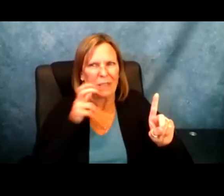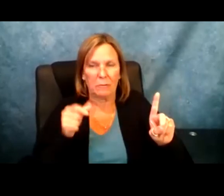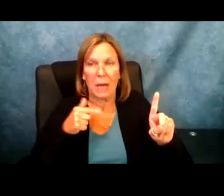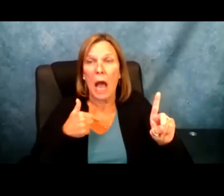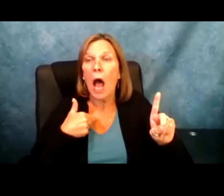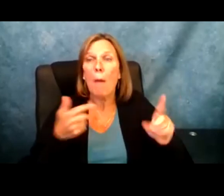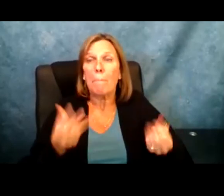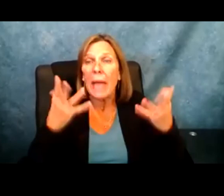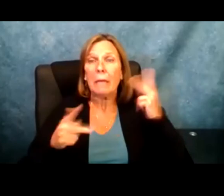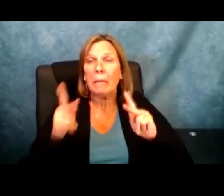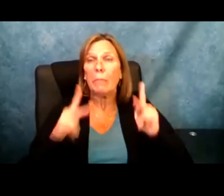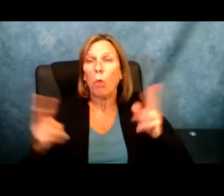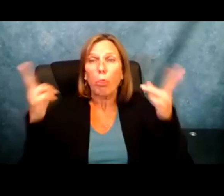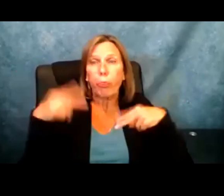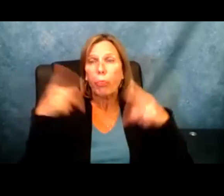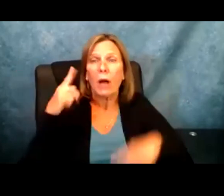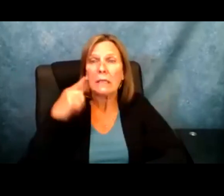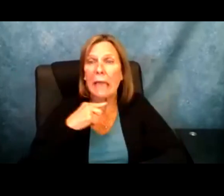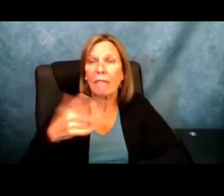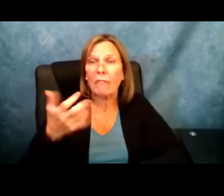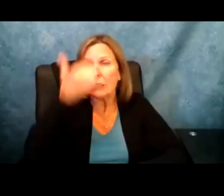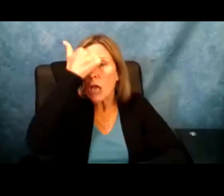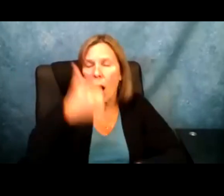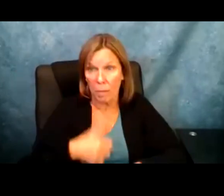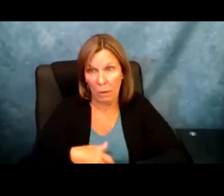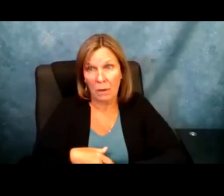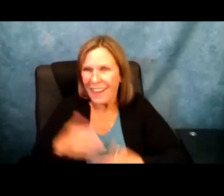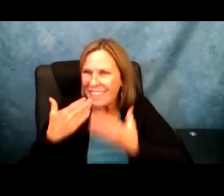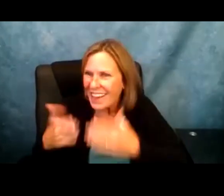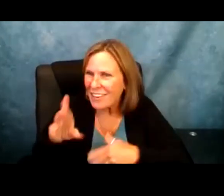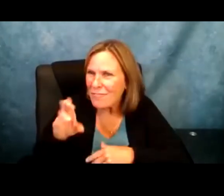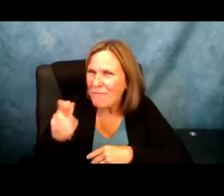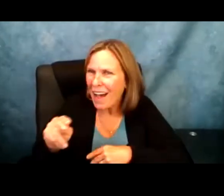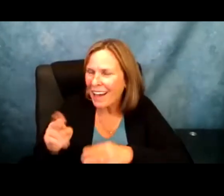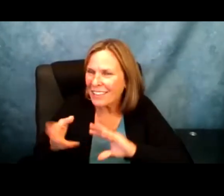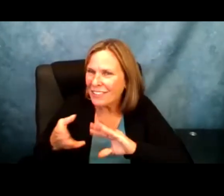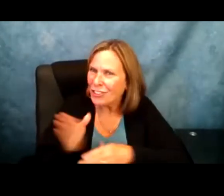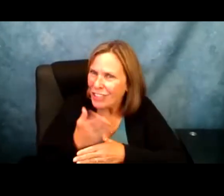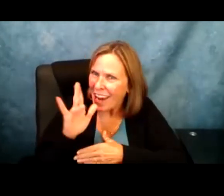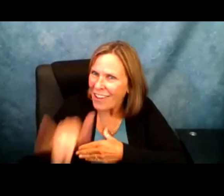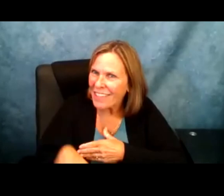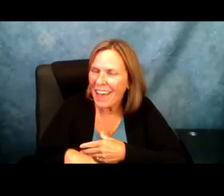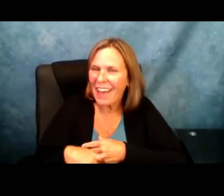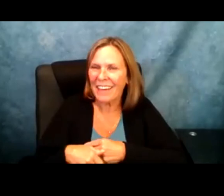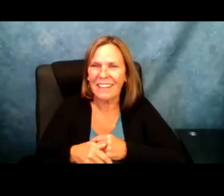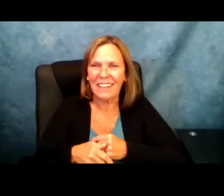I can sympathize with Nate's situation with my hearing disability. Many people assumed I